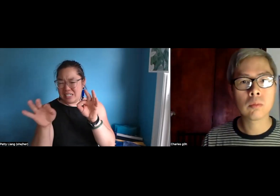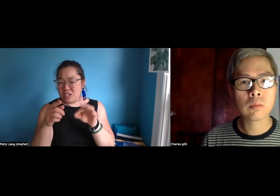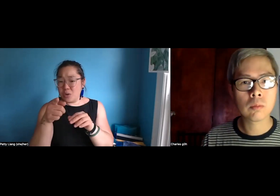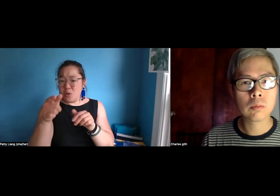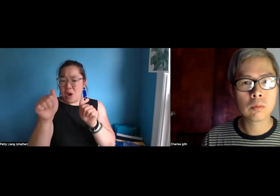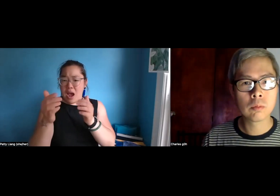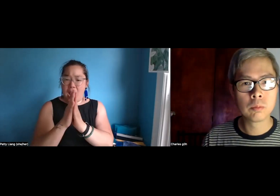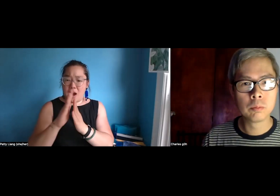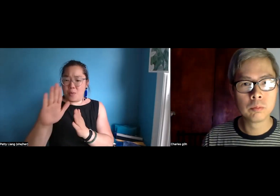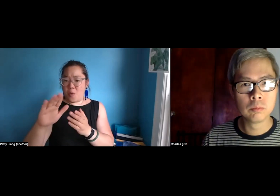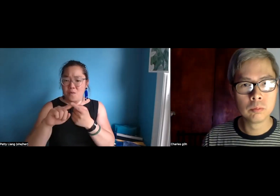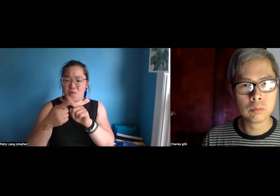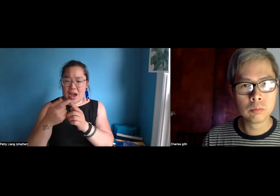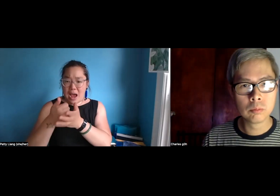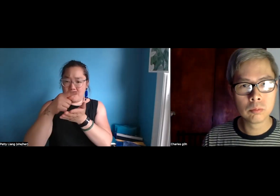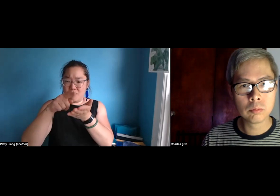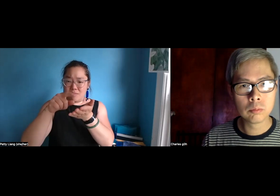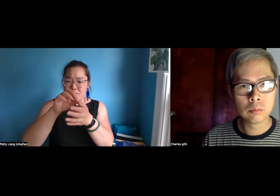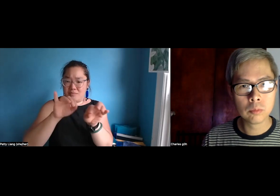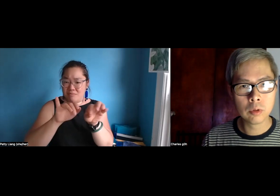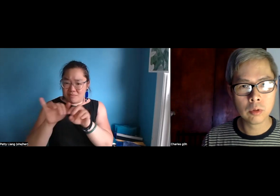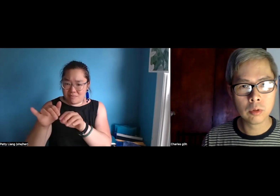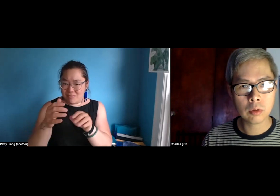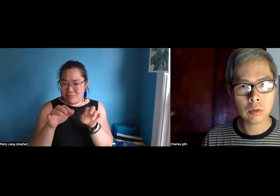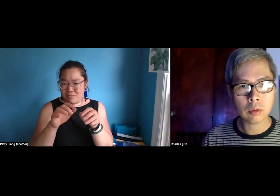Don't worry about the English. You can always ask a friend to